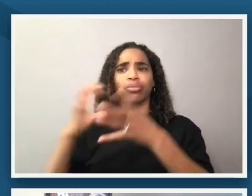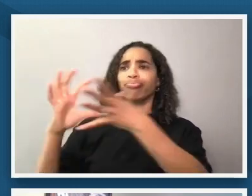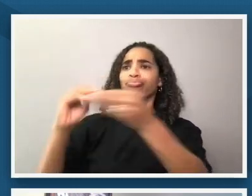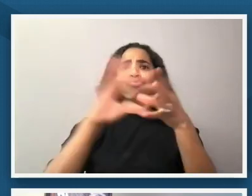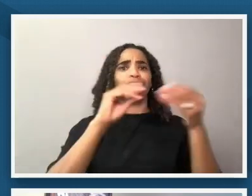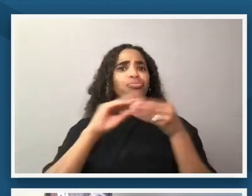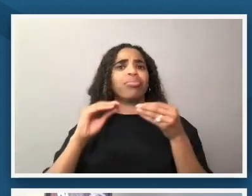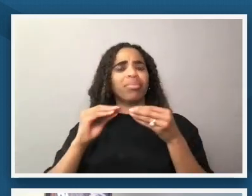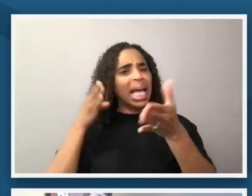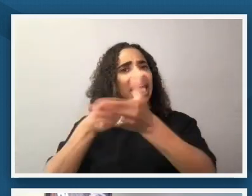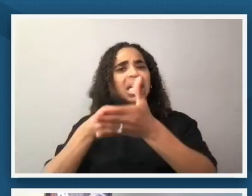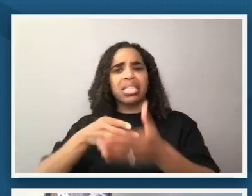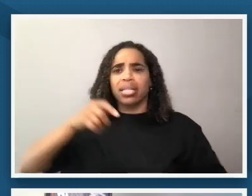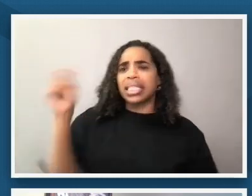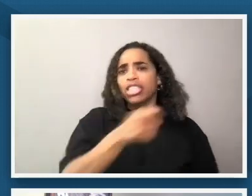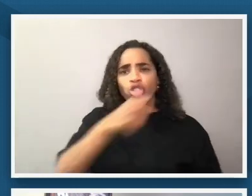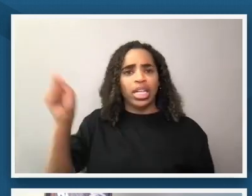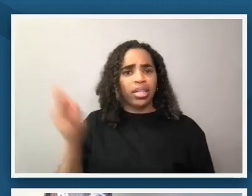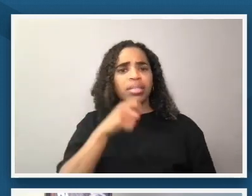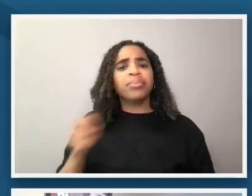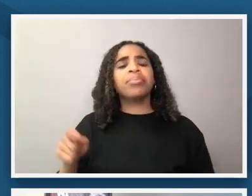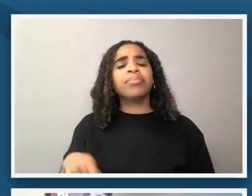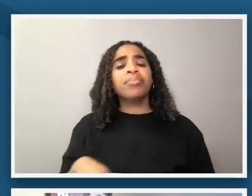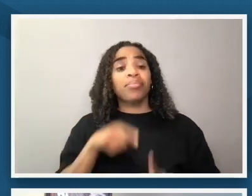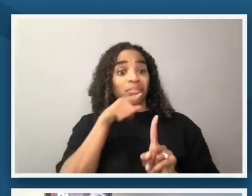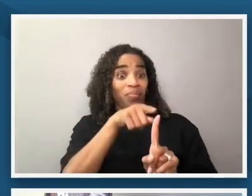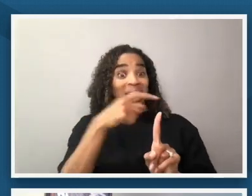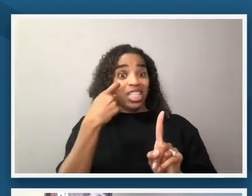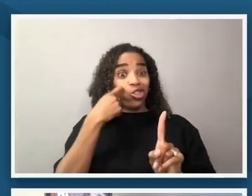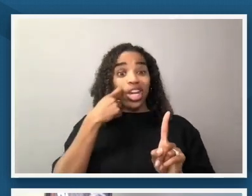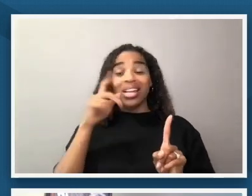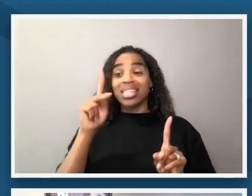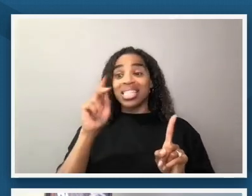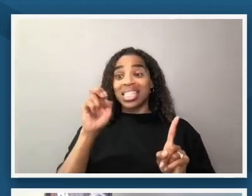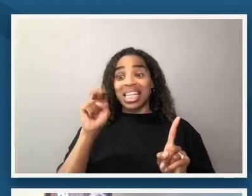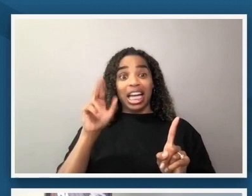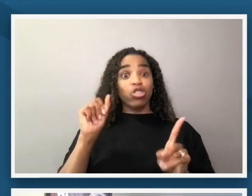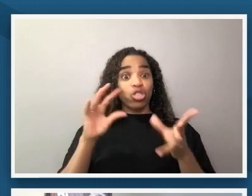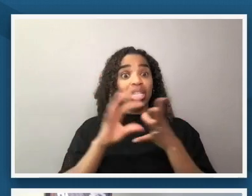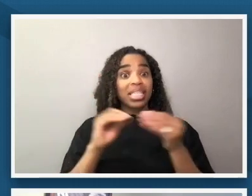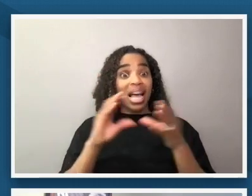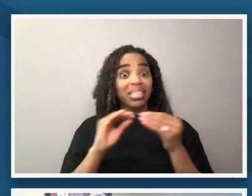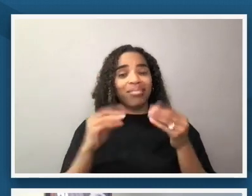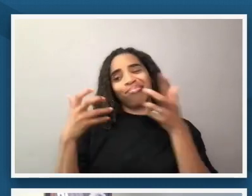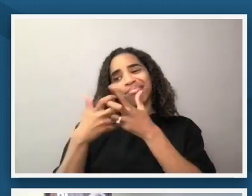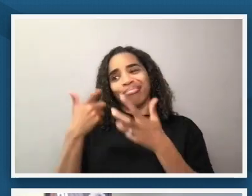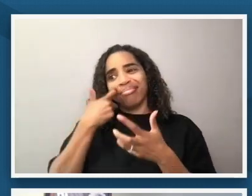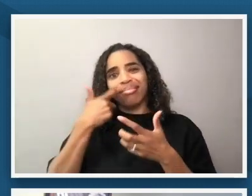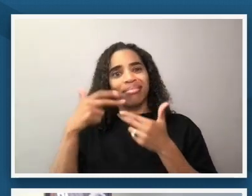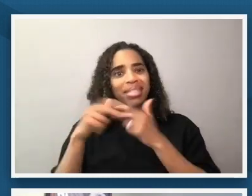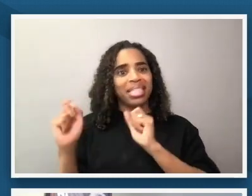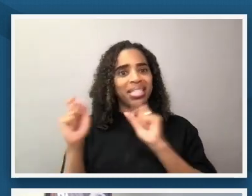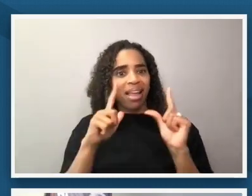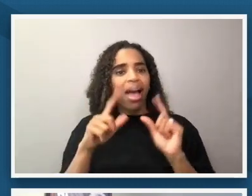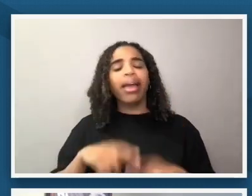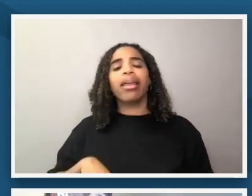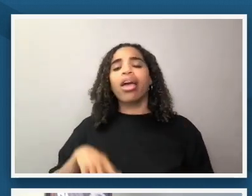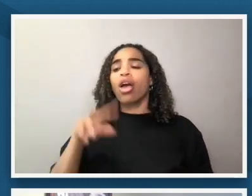and as kandra said with the previous